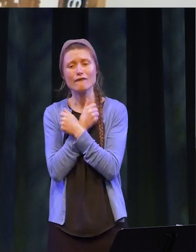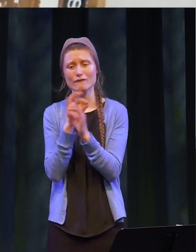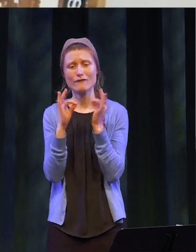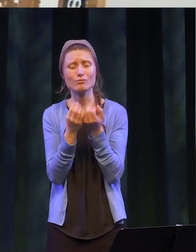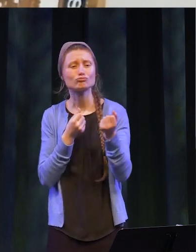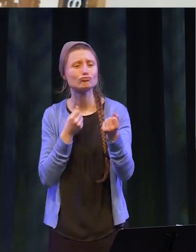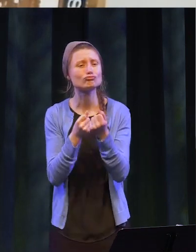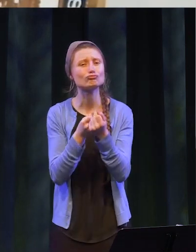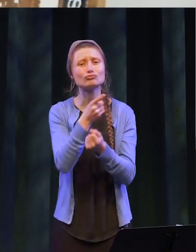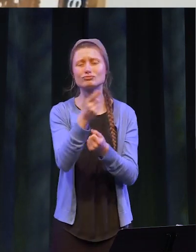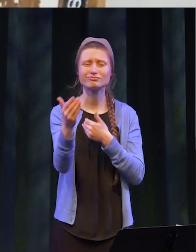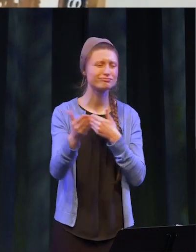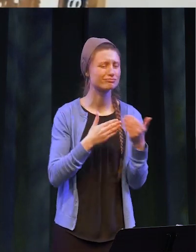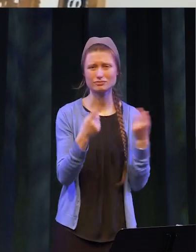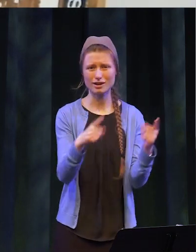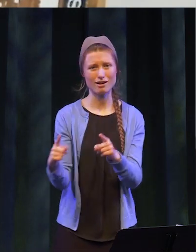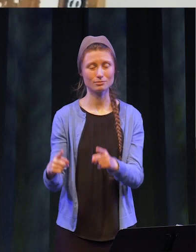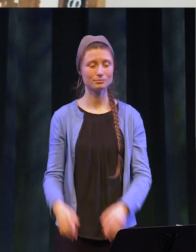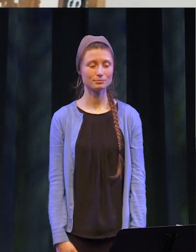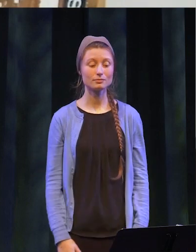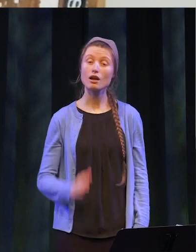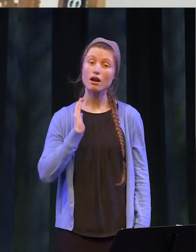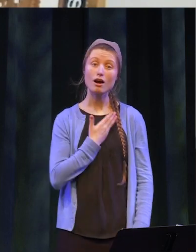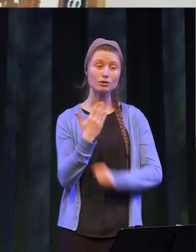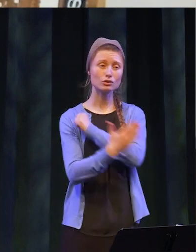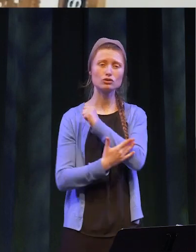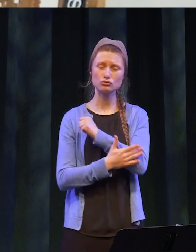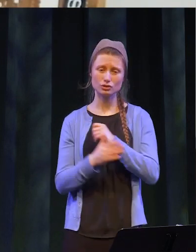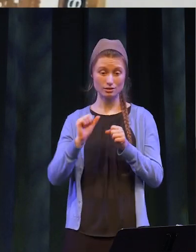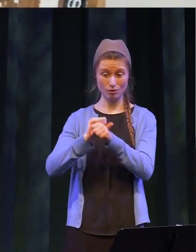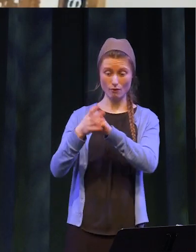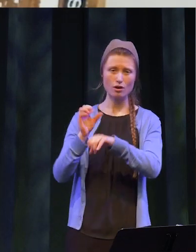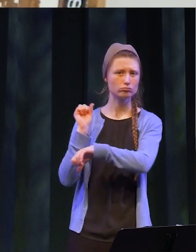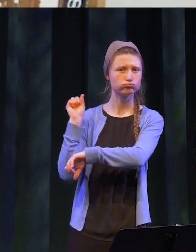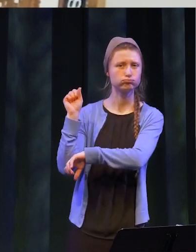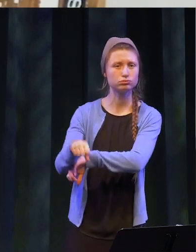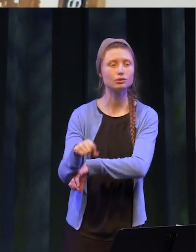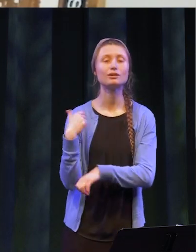will have your back through thick and thin. Our nation is overcoming this pandemic and